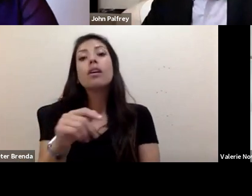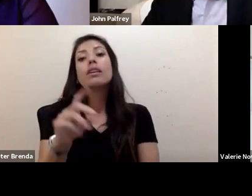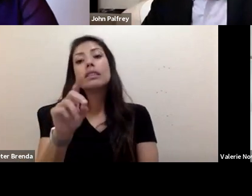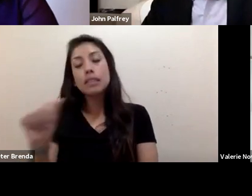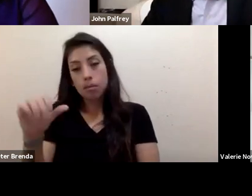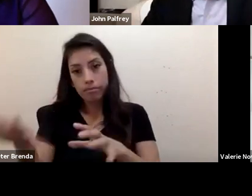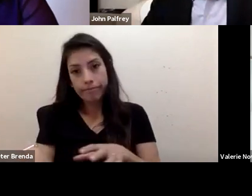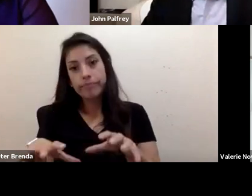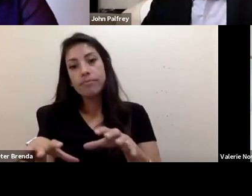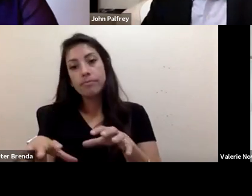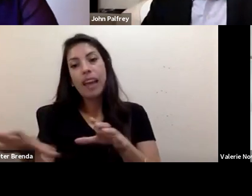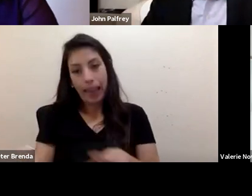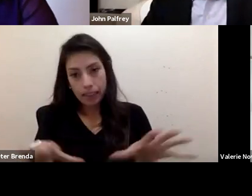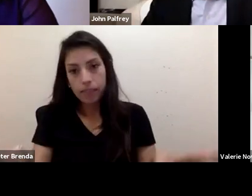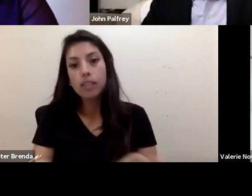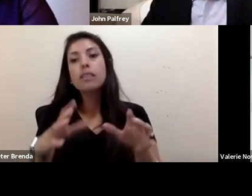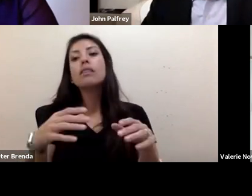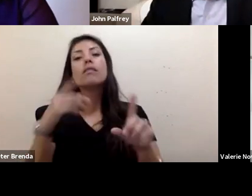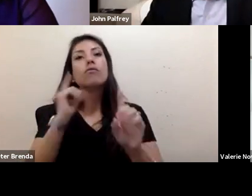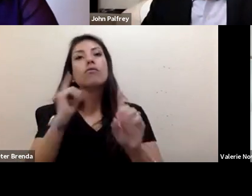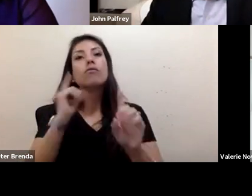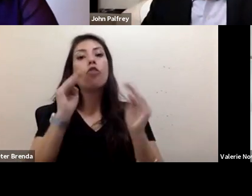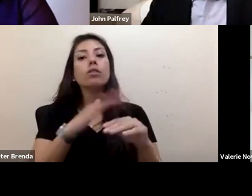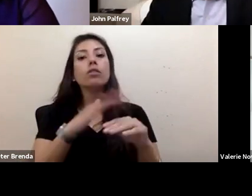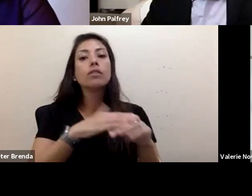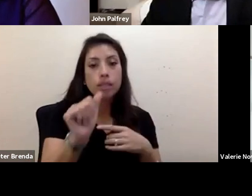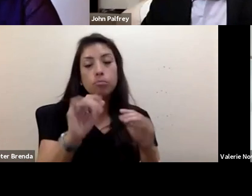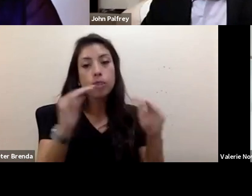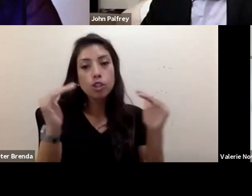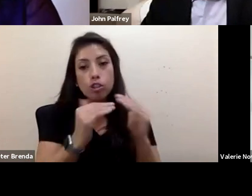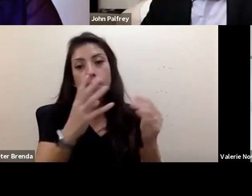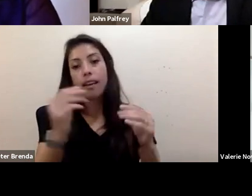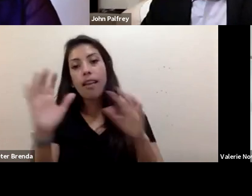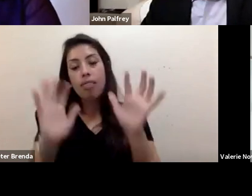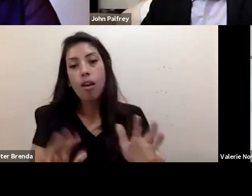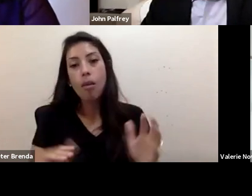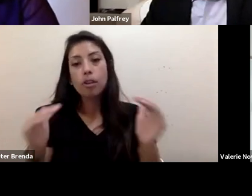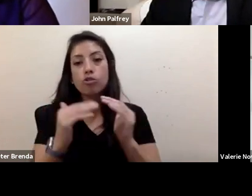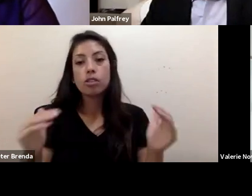of gun violence prevention, the climate crisis, and disability justice. I'm coming to you all from the land